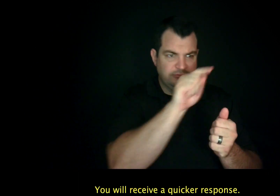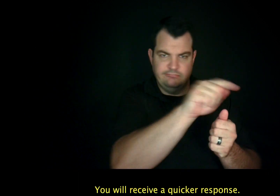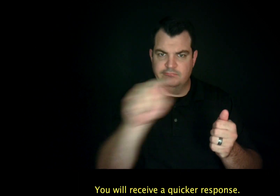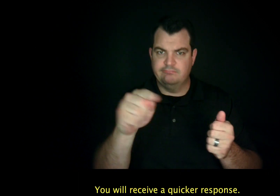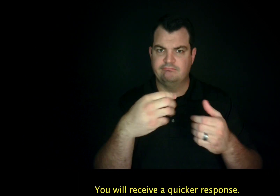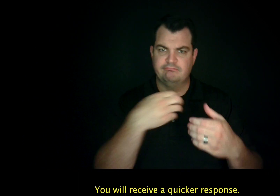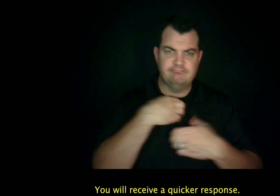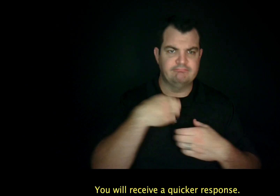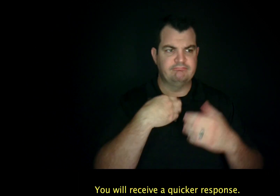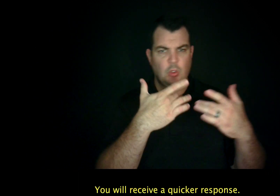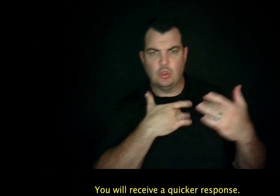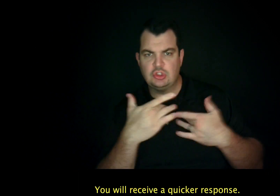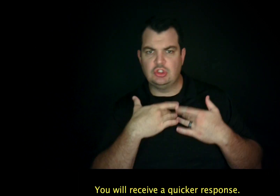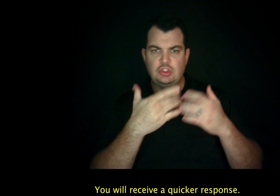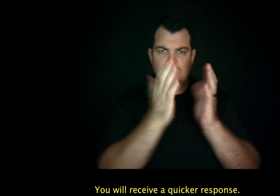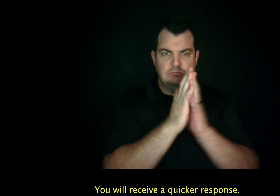You will receive a quicker response.